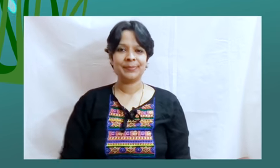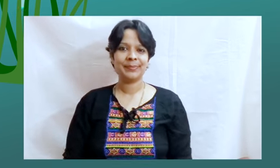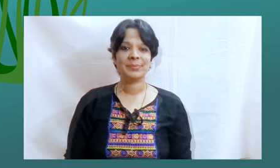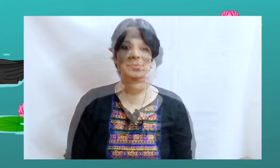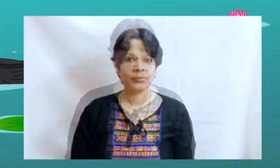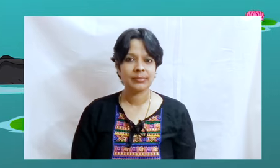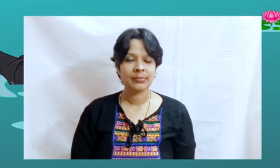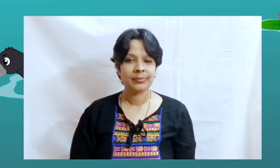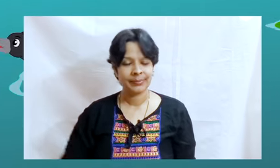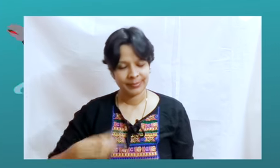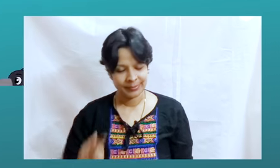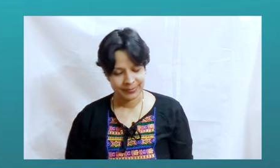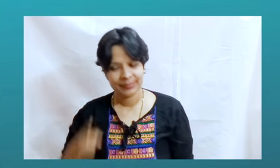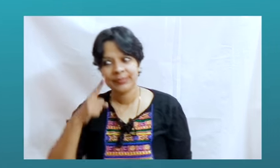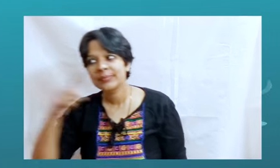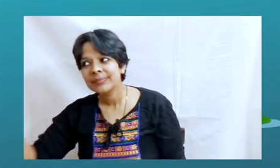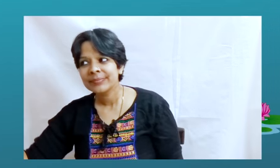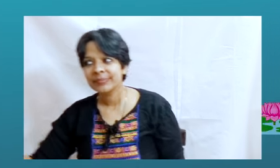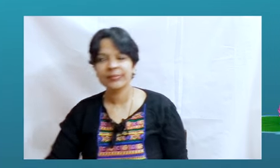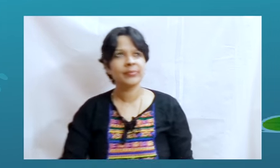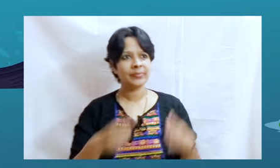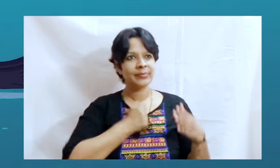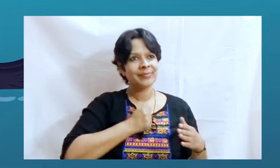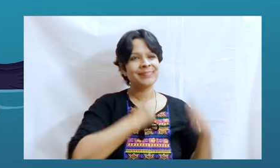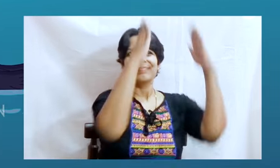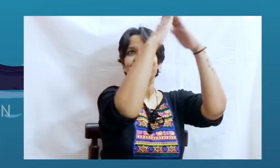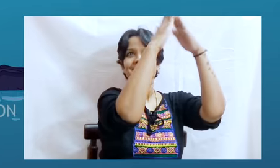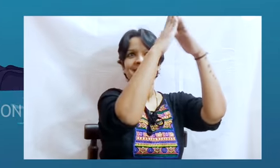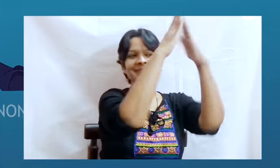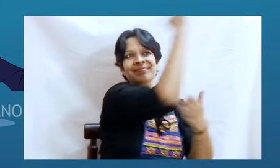So he left his home in the woods and flew down to live on the lakes!